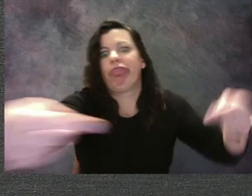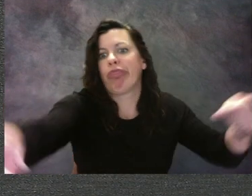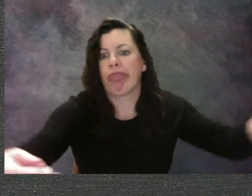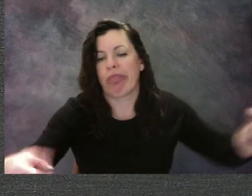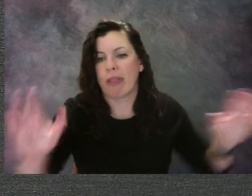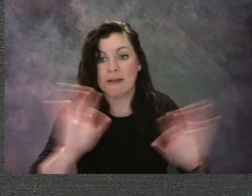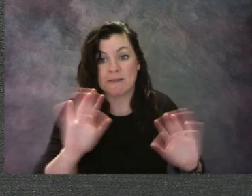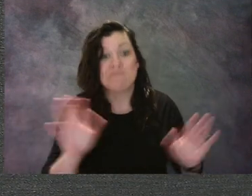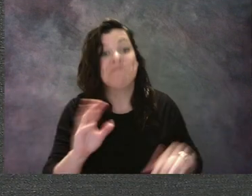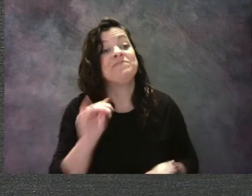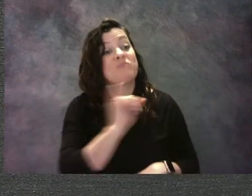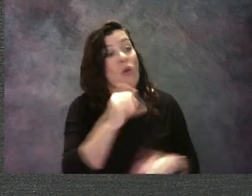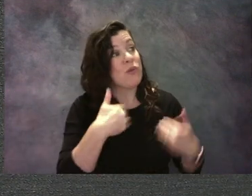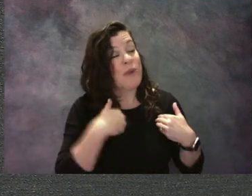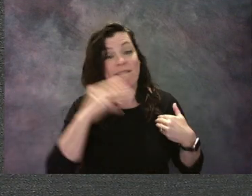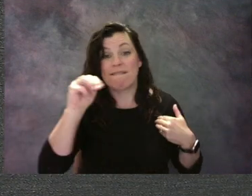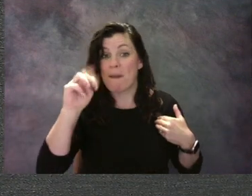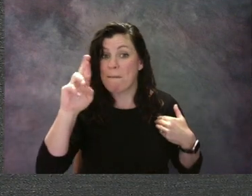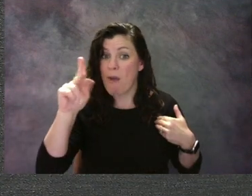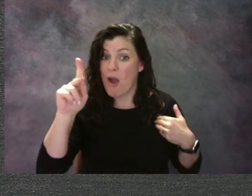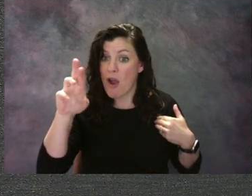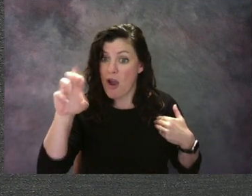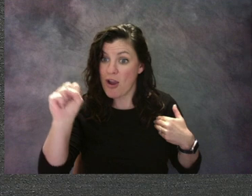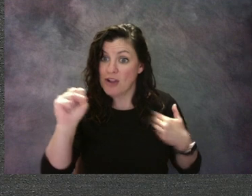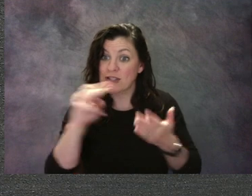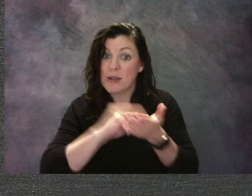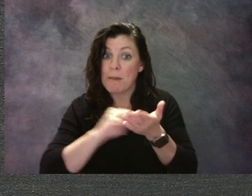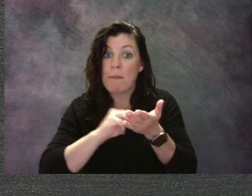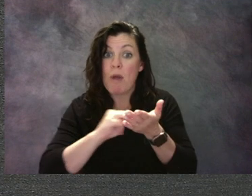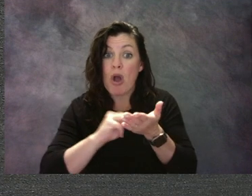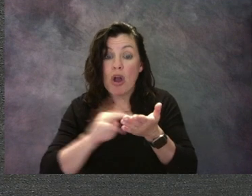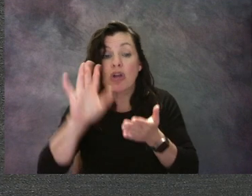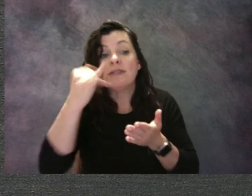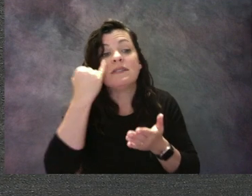Do you know what happens to a marker when you leave the lid off?